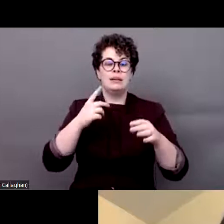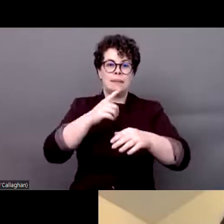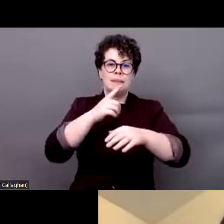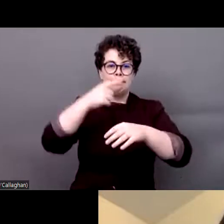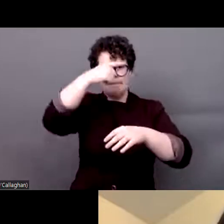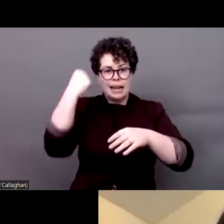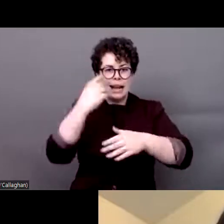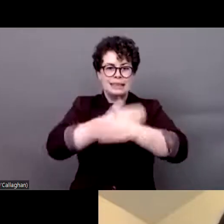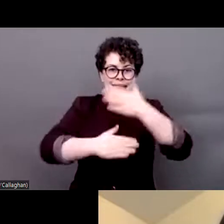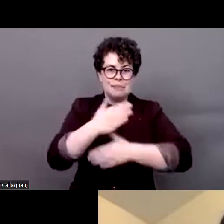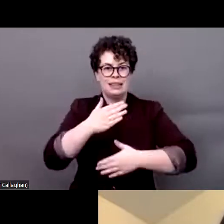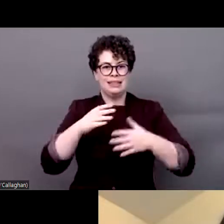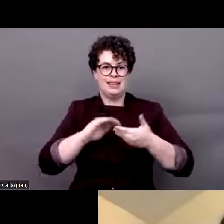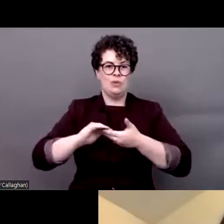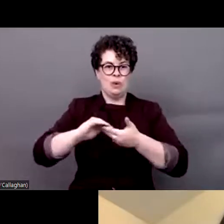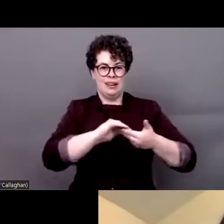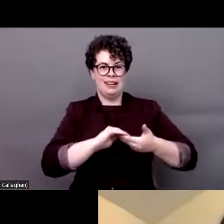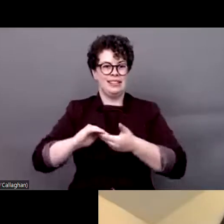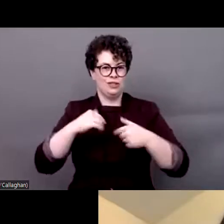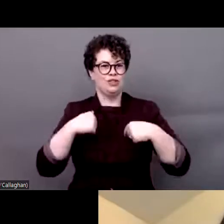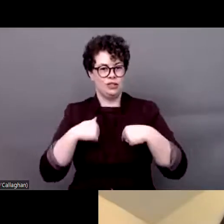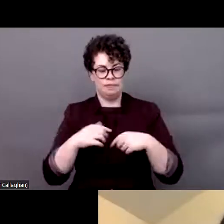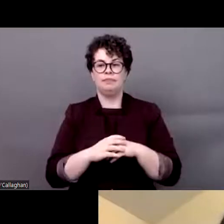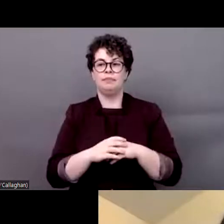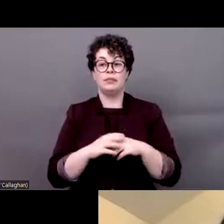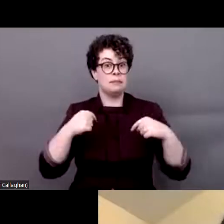the features in today's webinar. This webinar